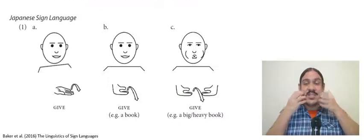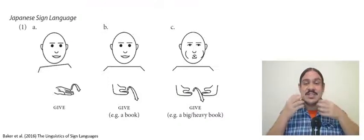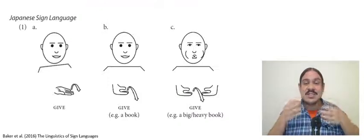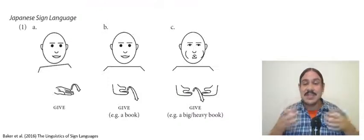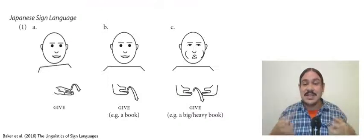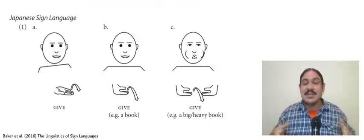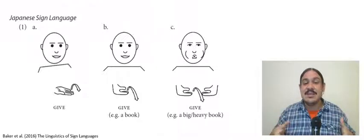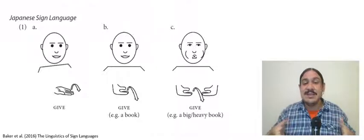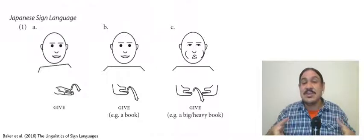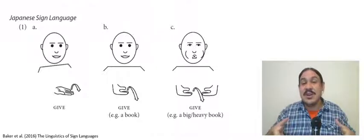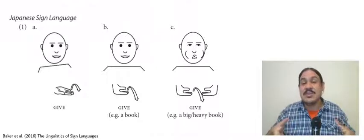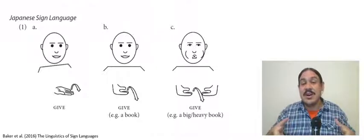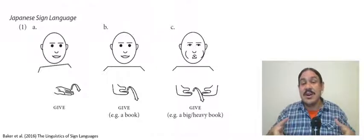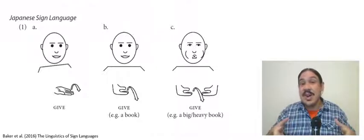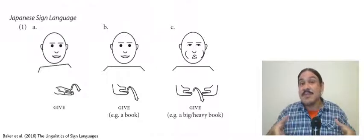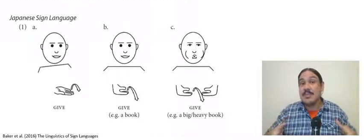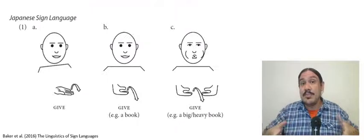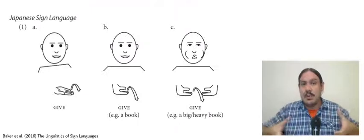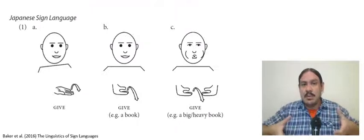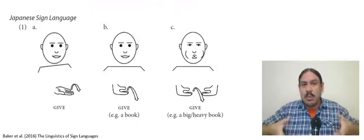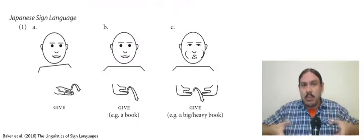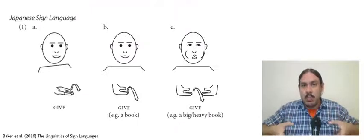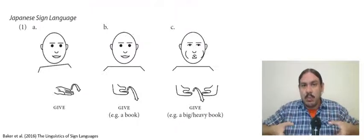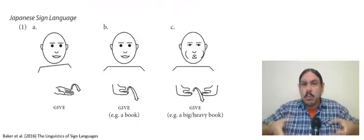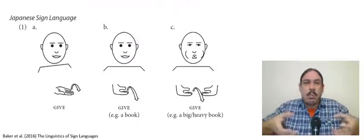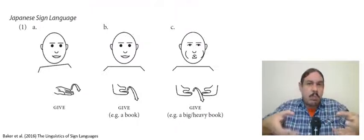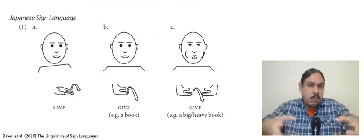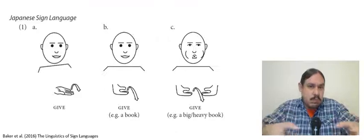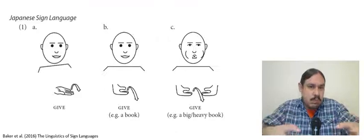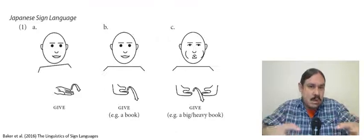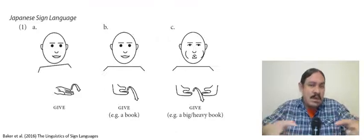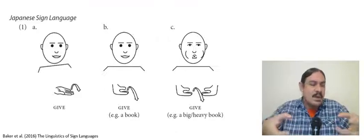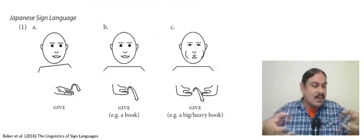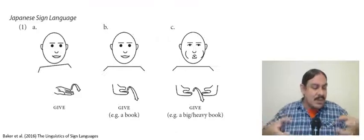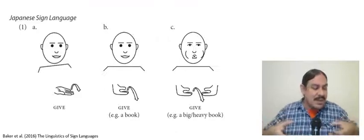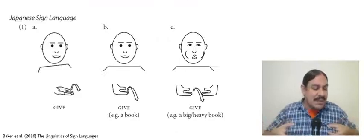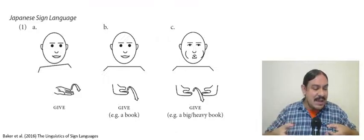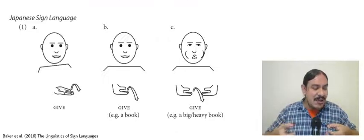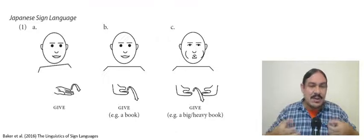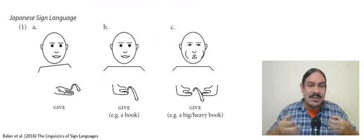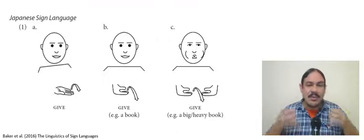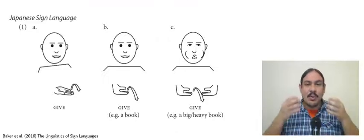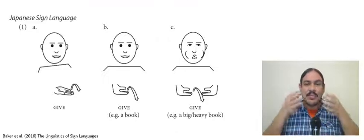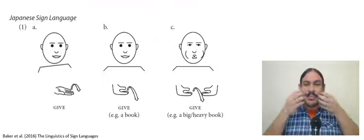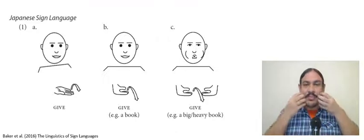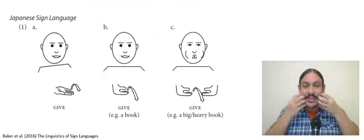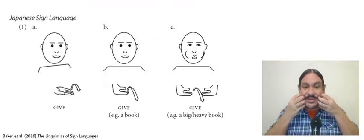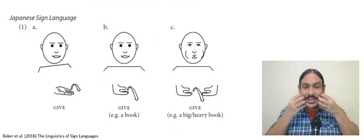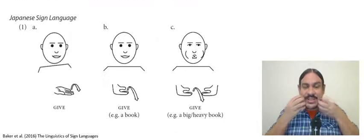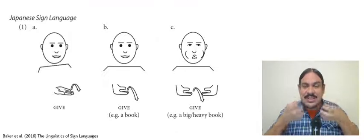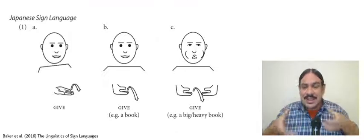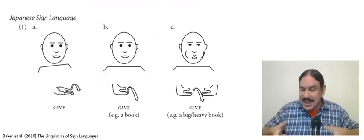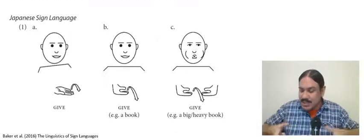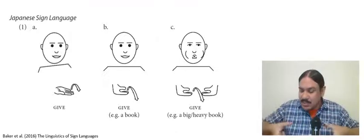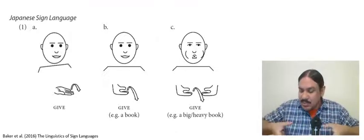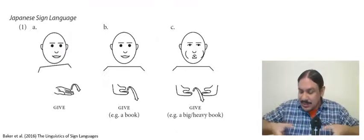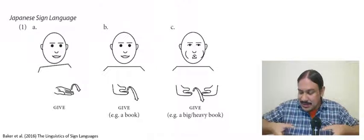time as the forward motion so the root is being modified